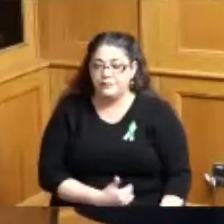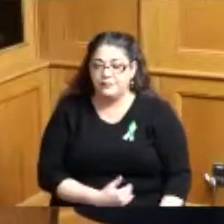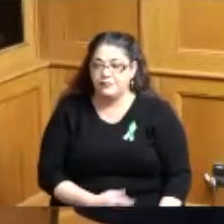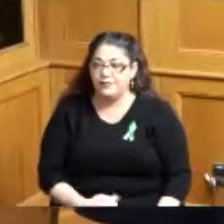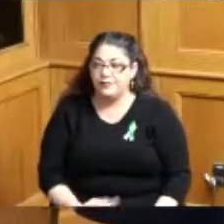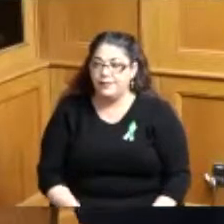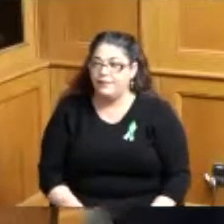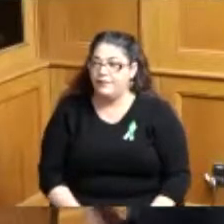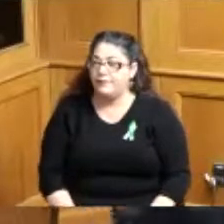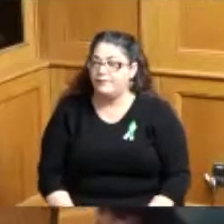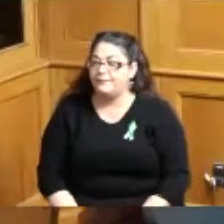thank you